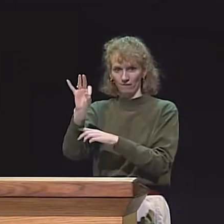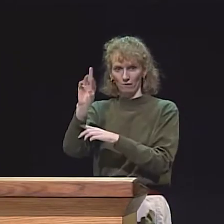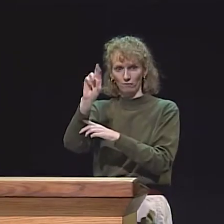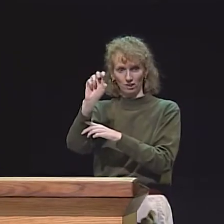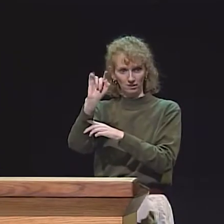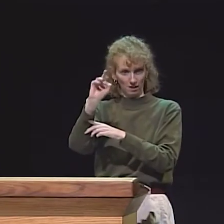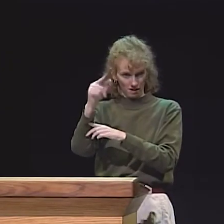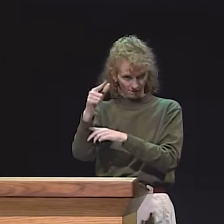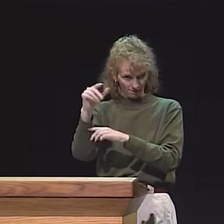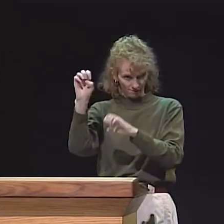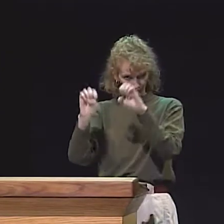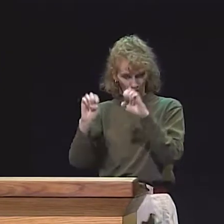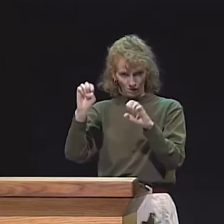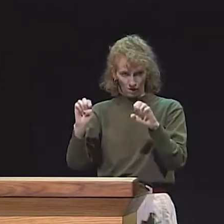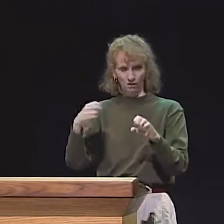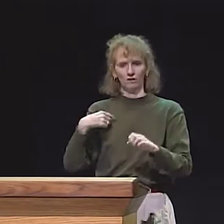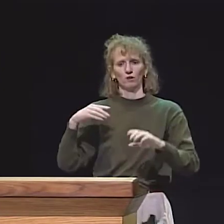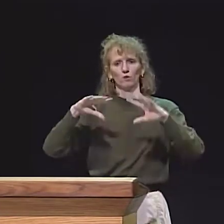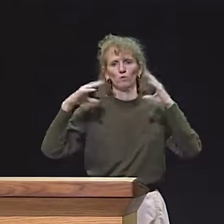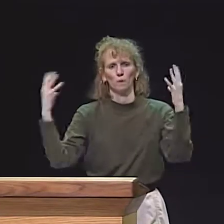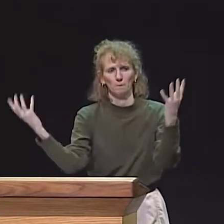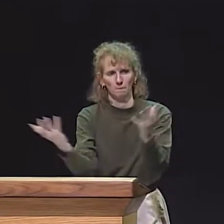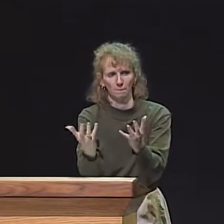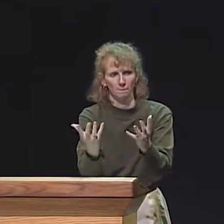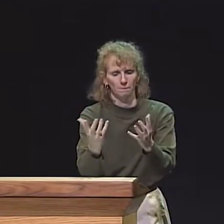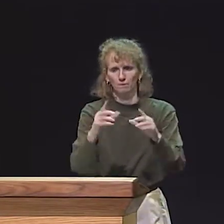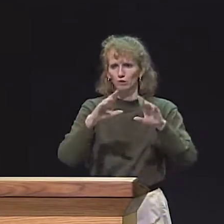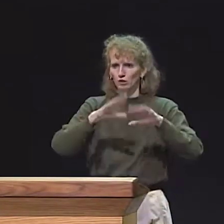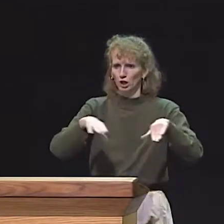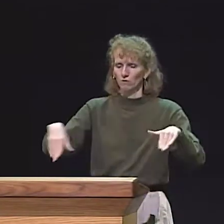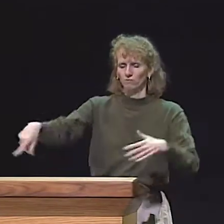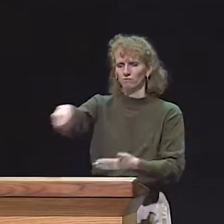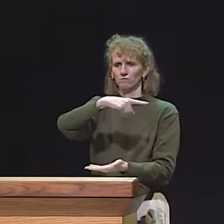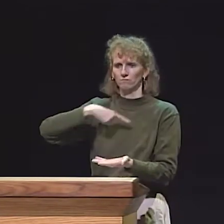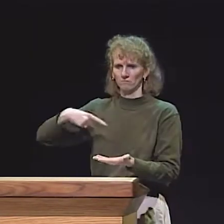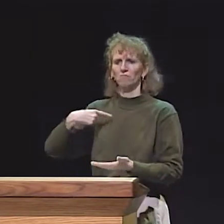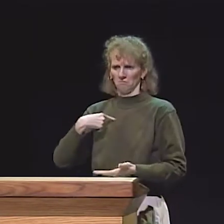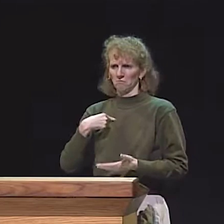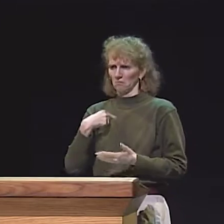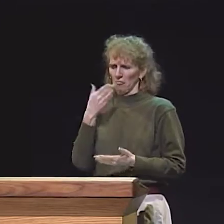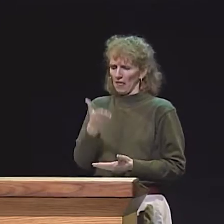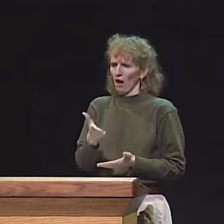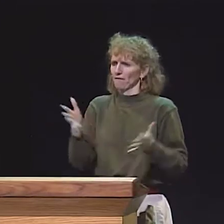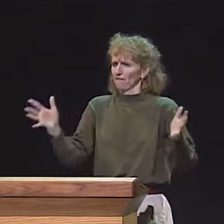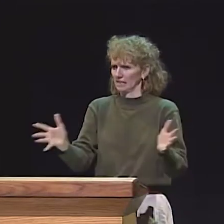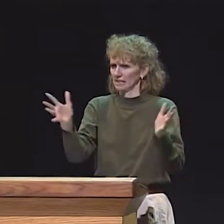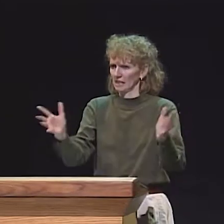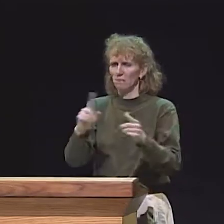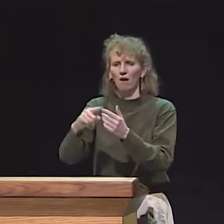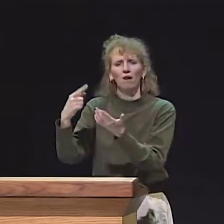THEN, WE EVALUATE THE RETELLING OF THE STORY AS A GROUP.